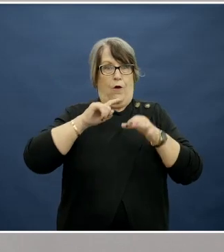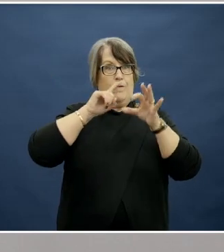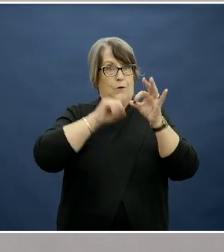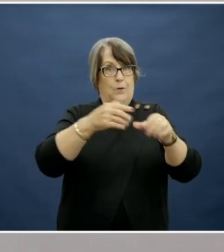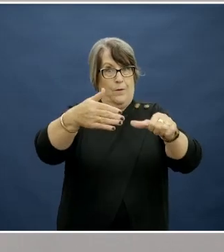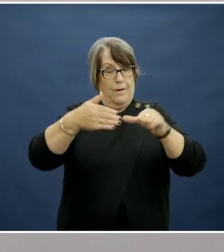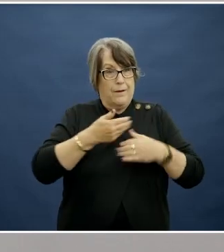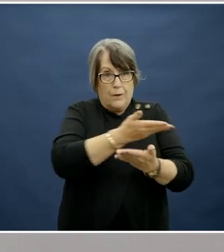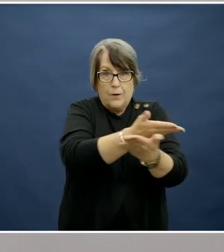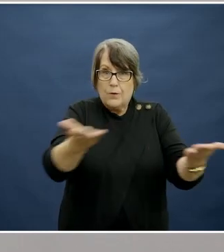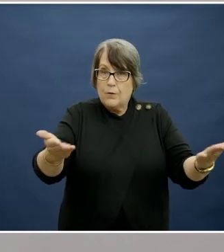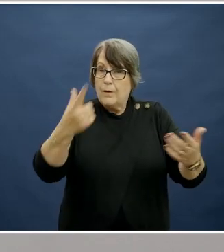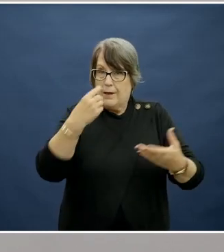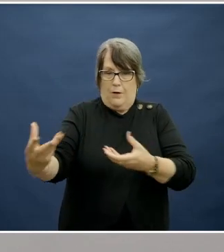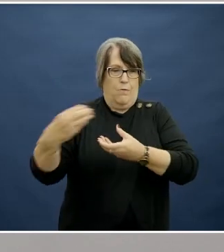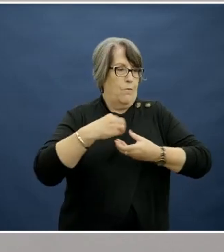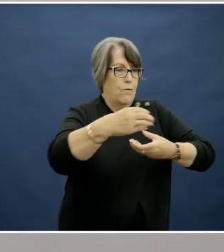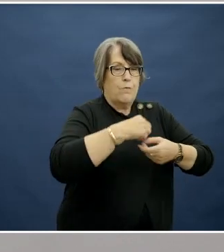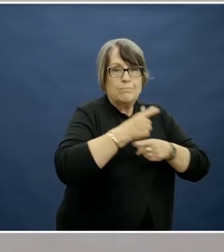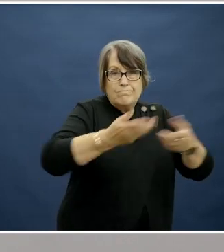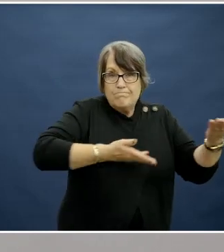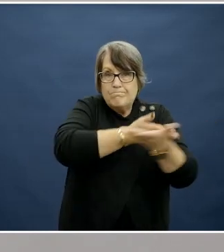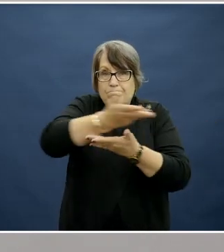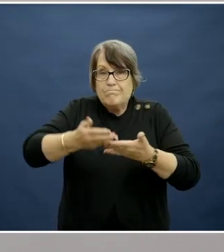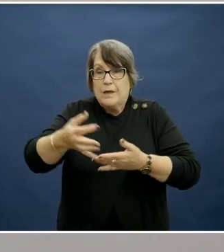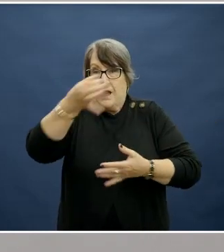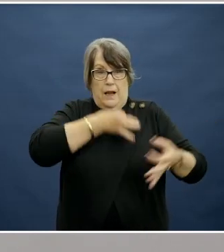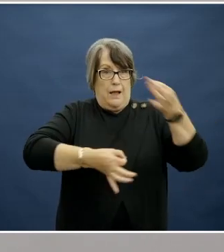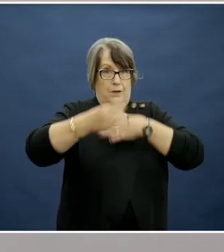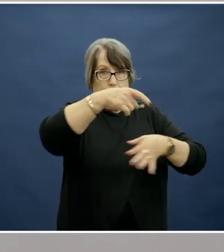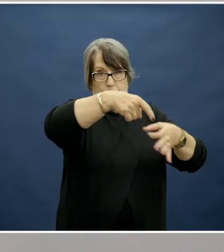the chance to participate in the discussion and to pose questions in realtime.